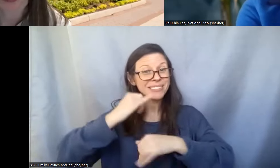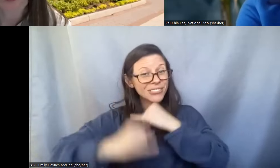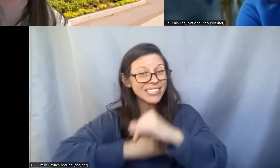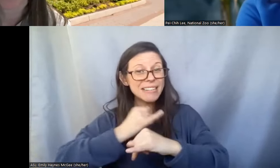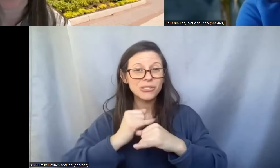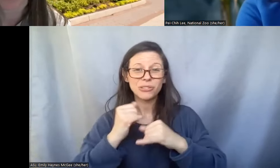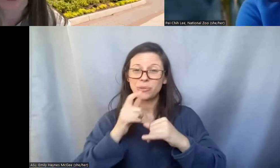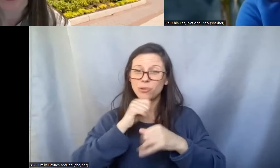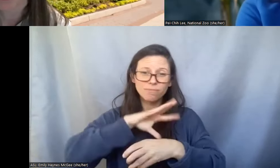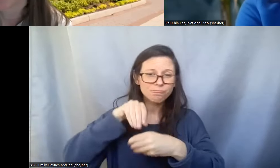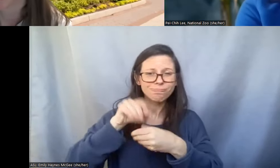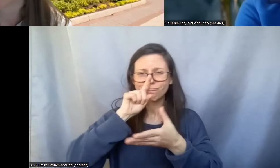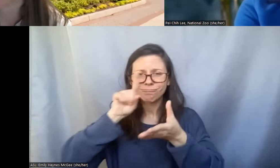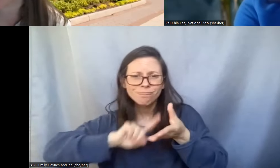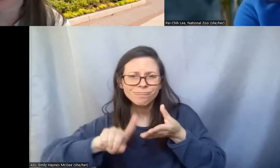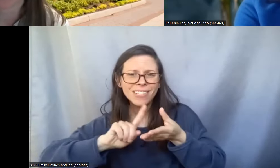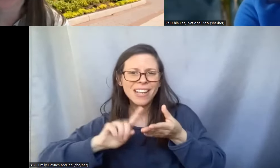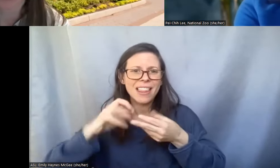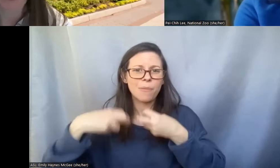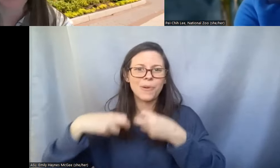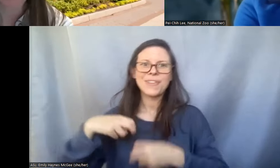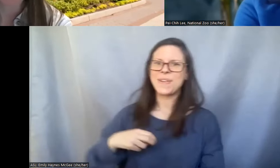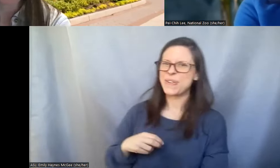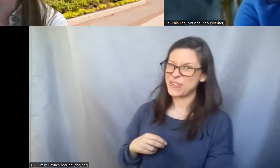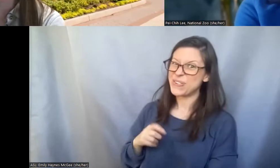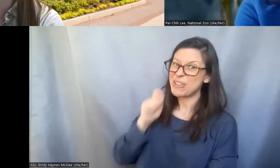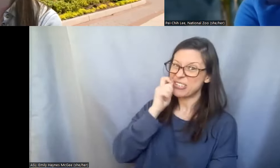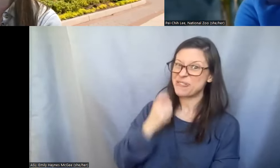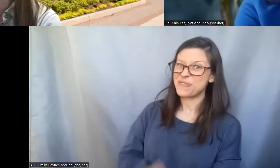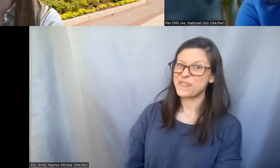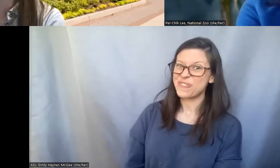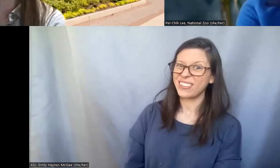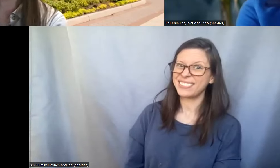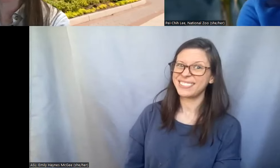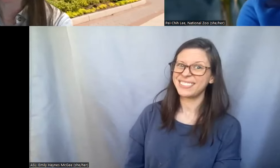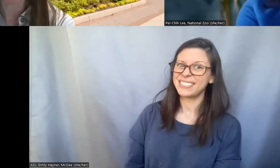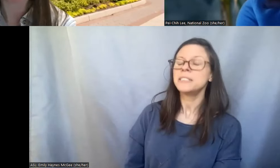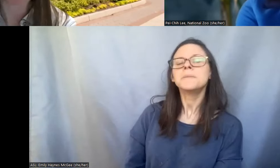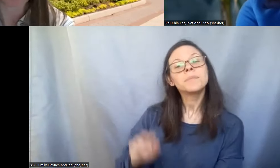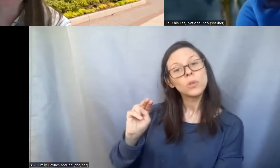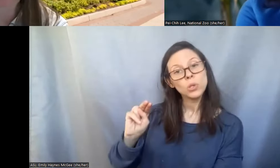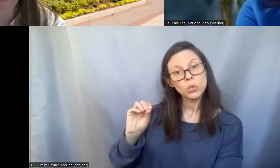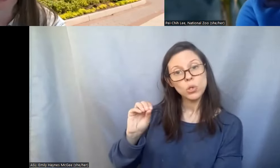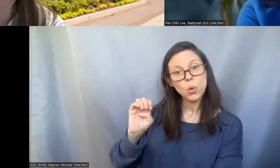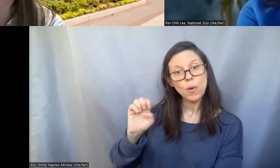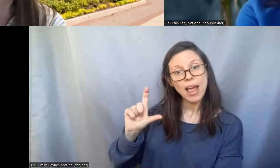Shellie: Wow that would be really really neat um Noel and Marian have a question of, is it